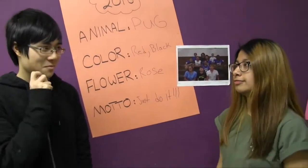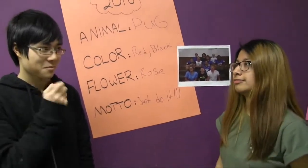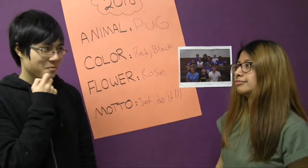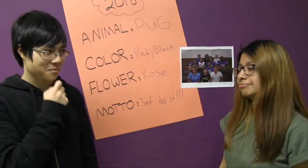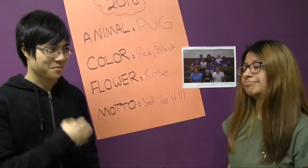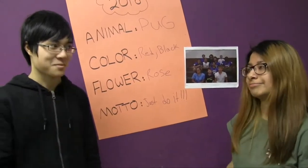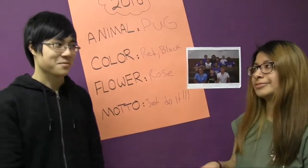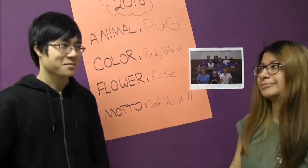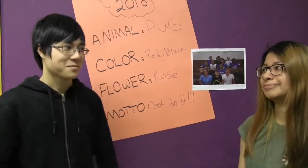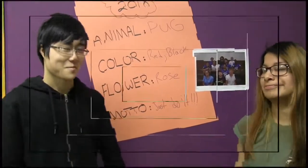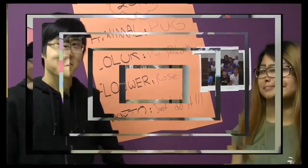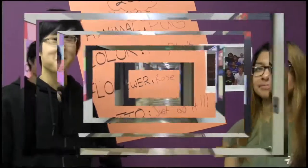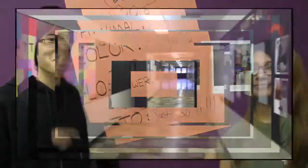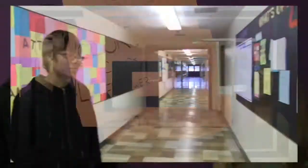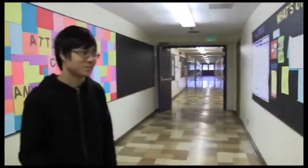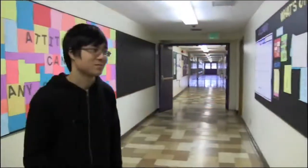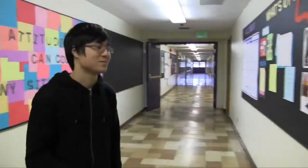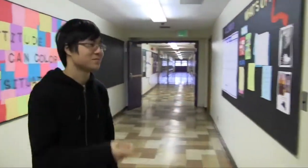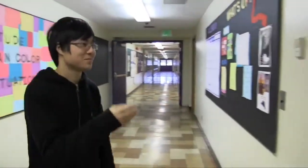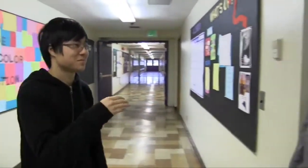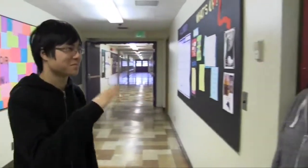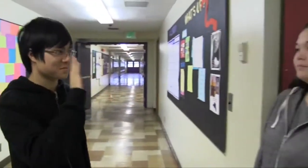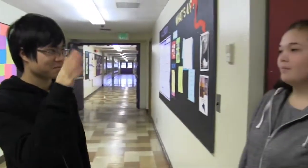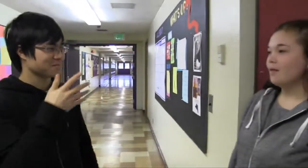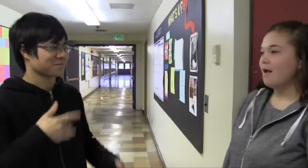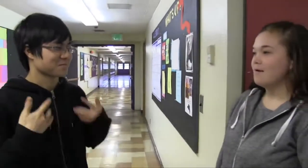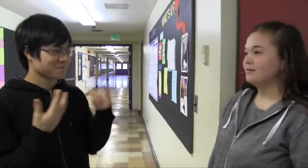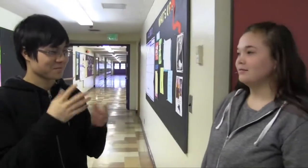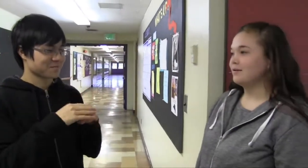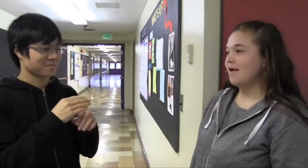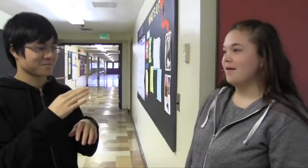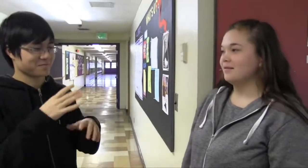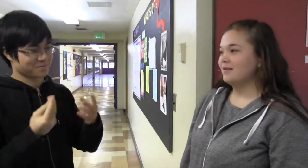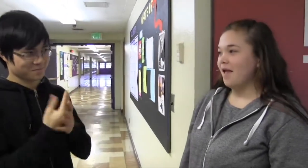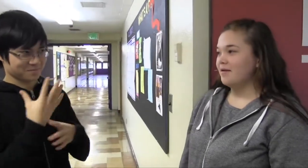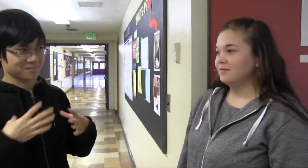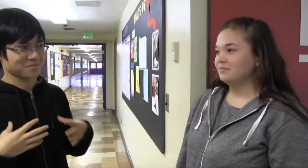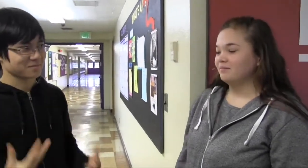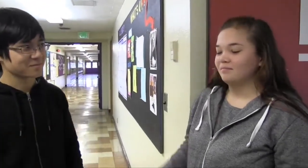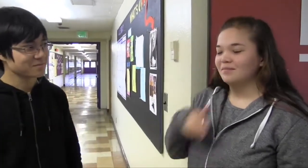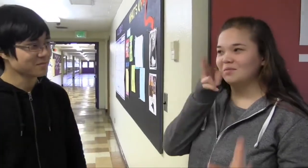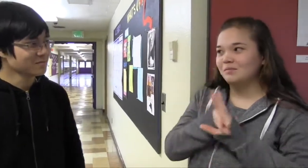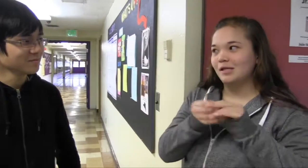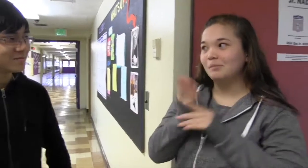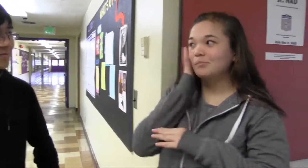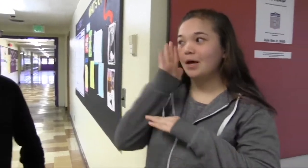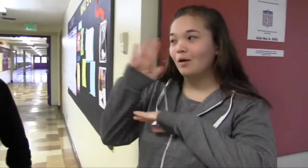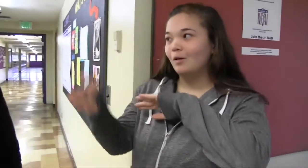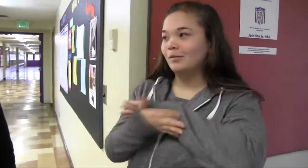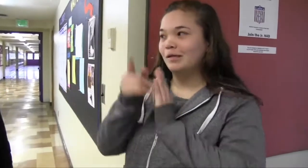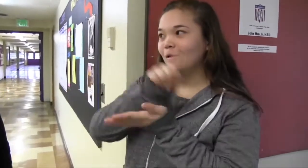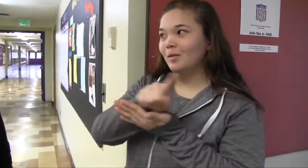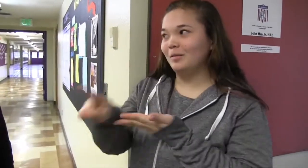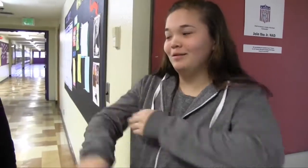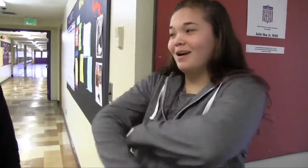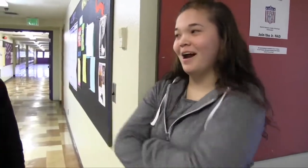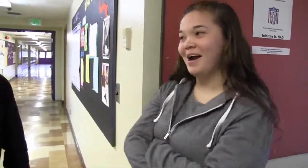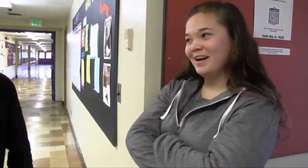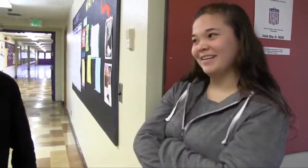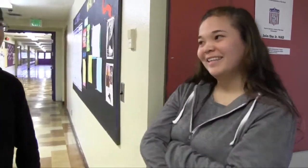We'll be missing you soon. Hello, what are you doing on spring break? I’ll sleep in be all day, all week.